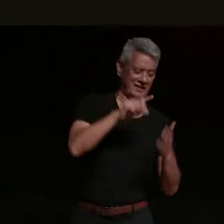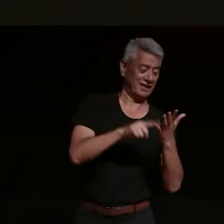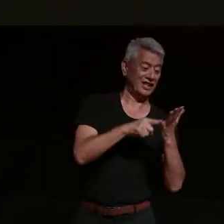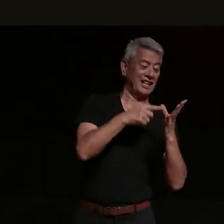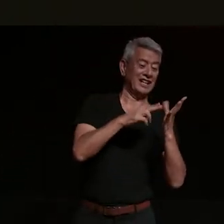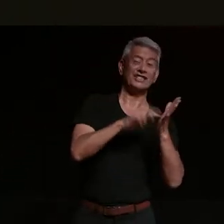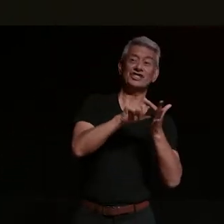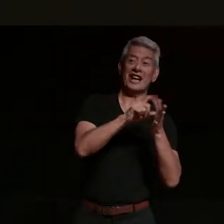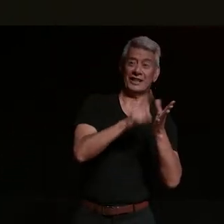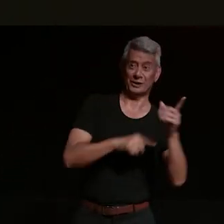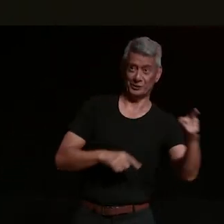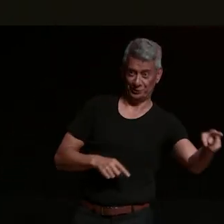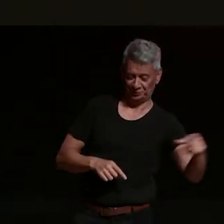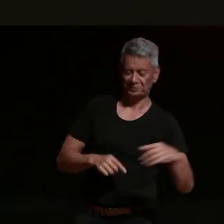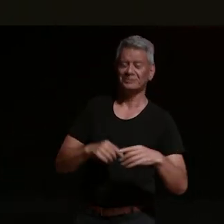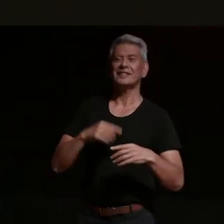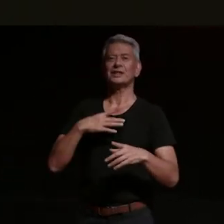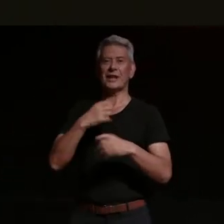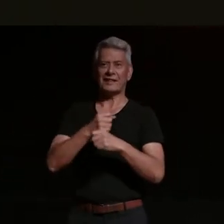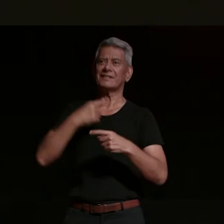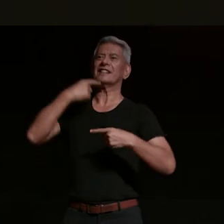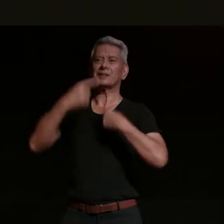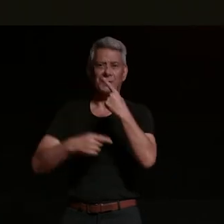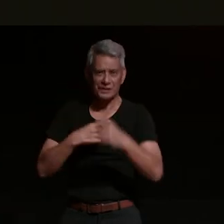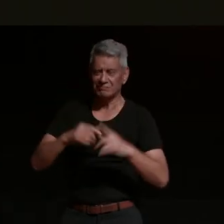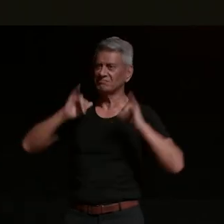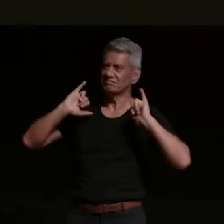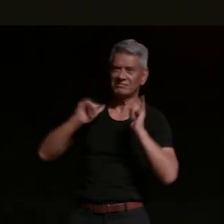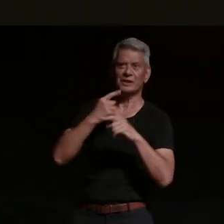cap gentles you know like you go out you have a bit of a party you follow we go oh i got my